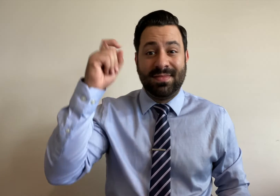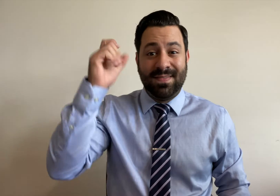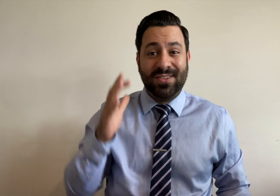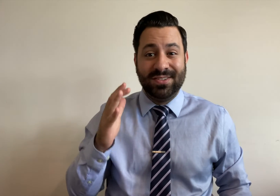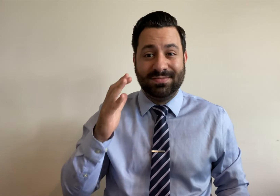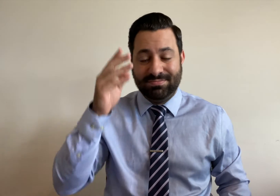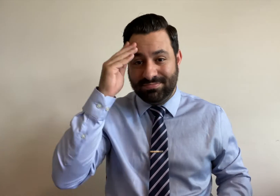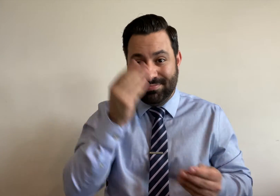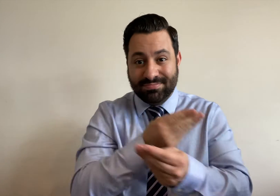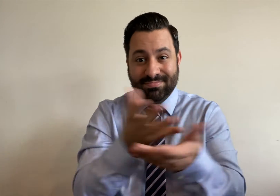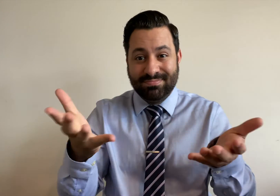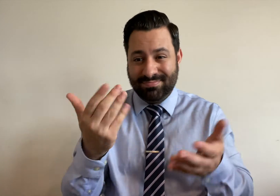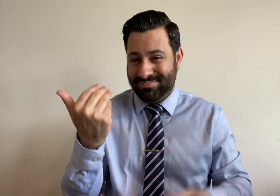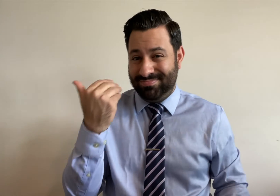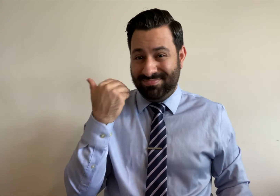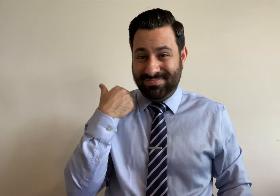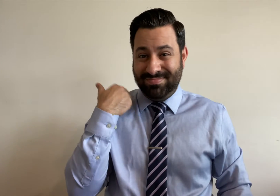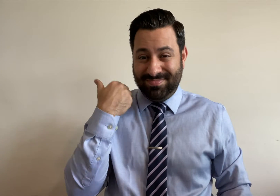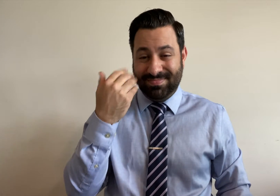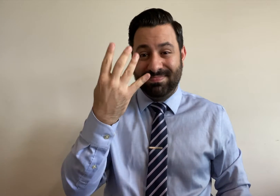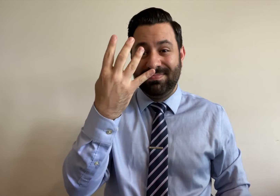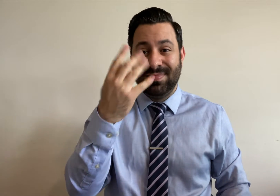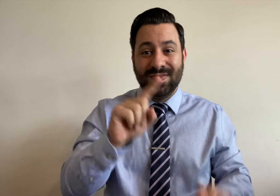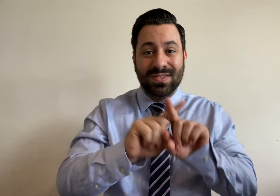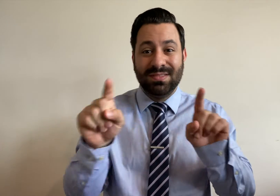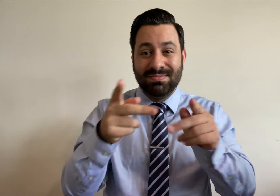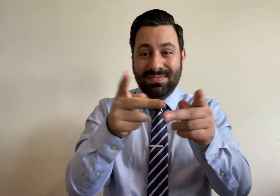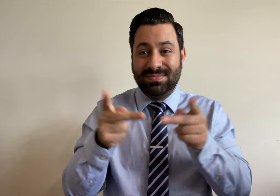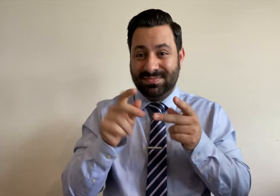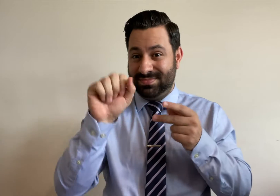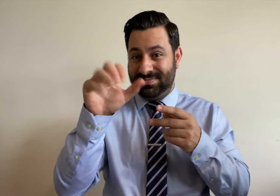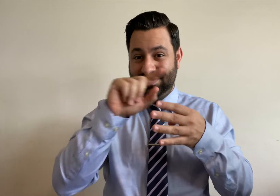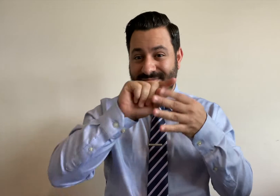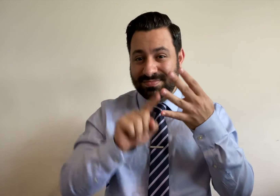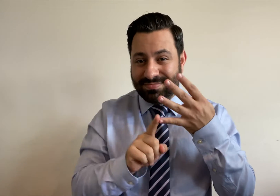With Governor Hogan's new Executive Orders, are all places in Maryland closed?